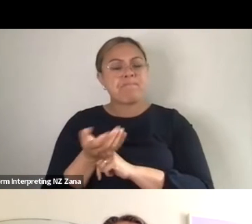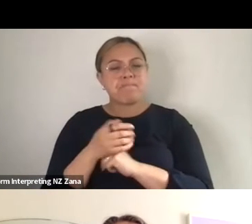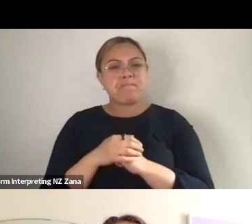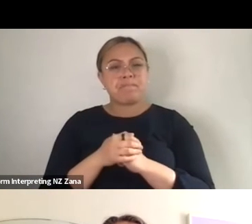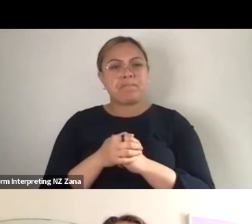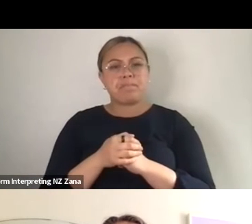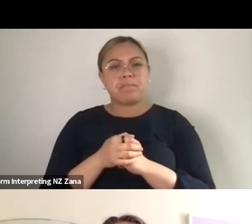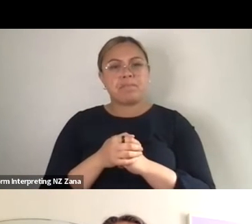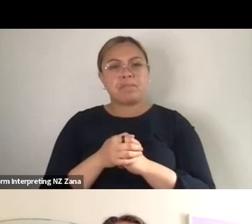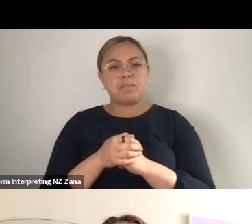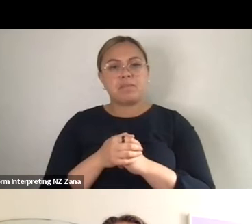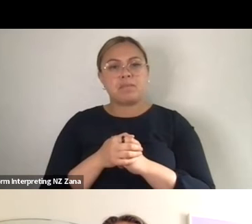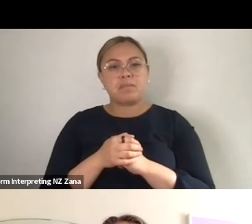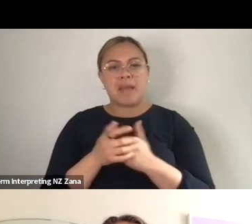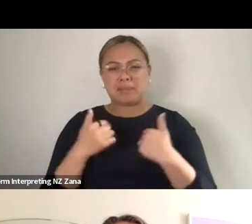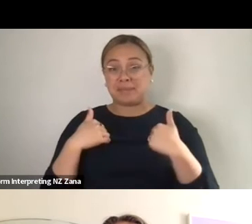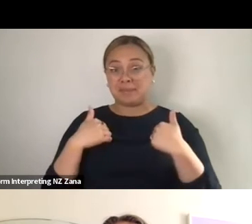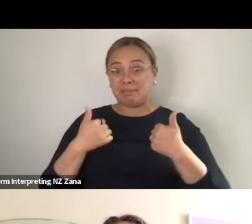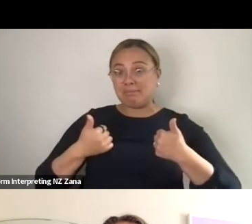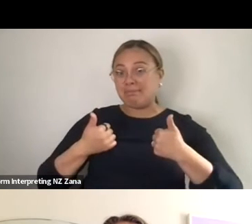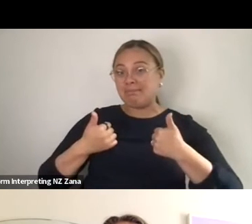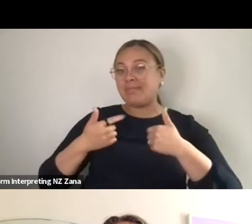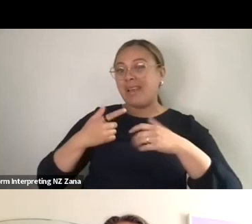I'm not always very good at the sort of meta questions, so I apologise.